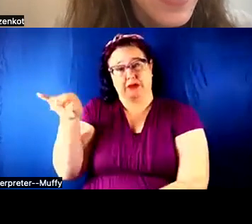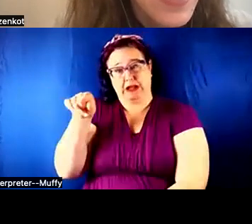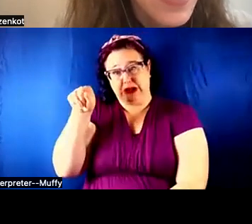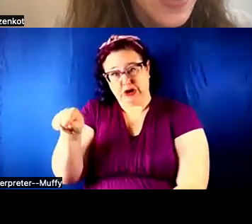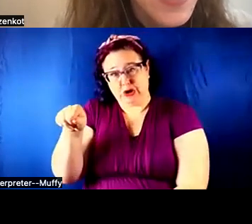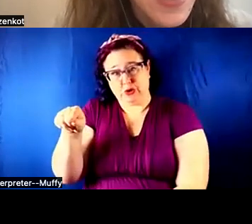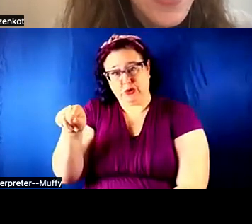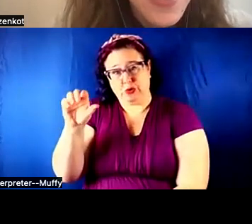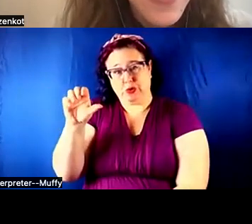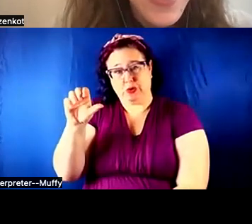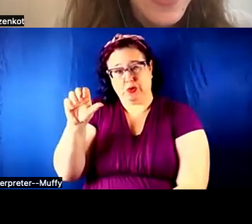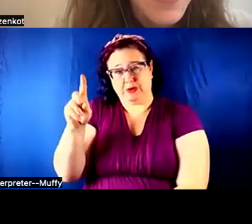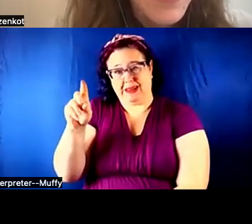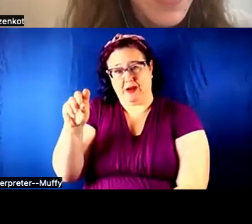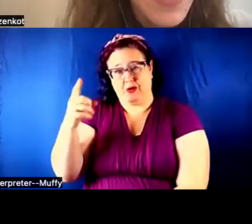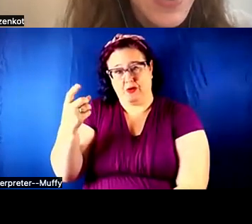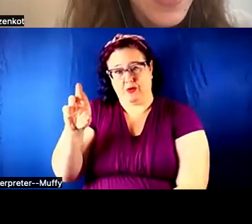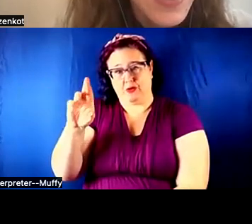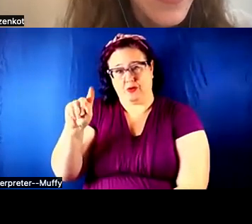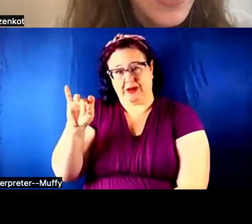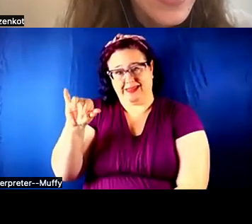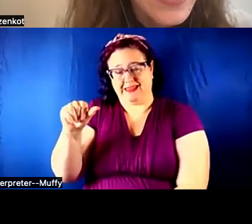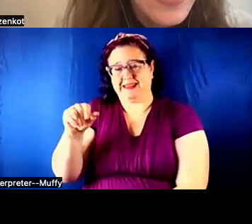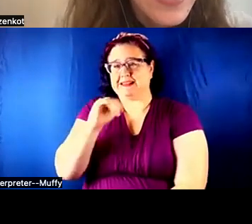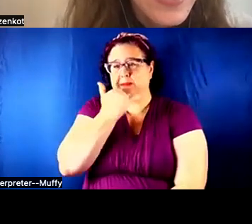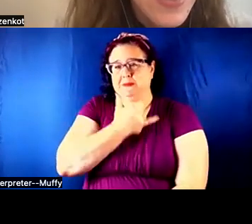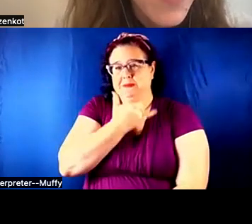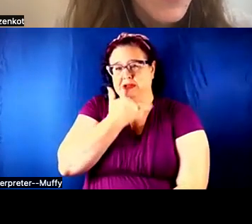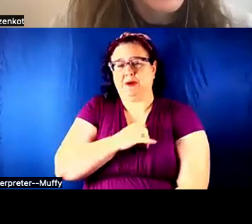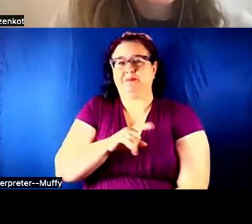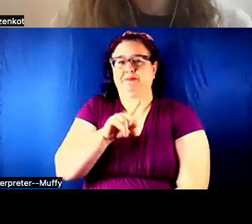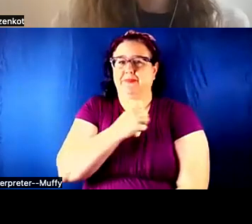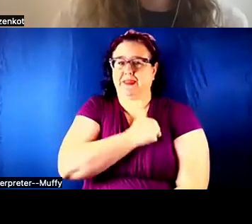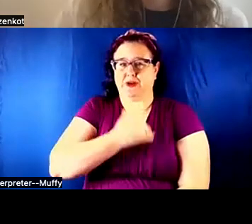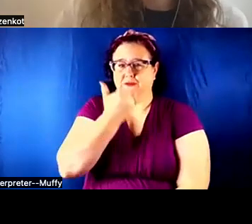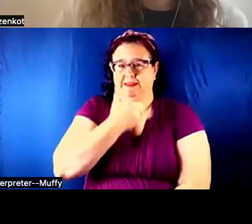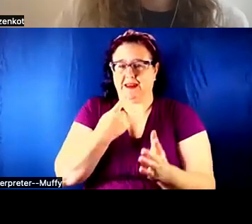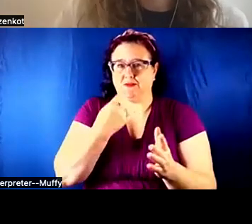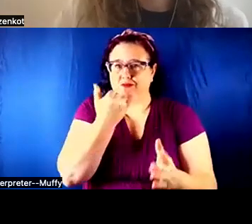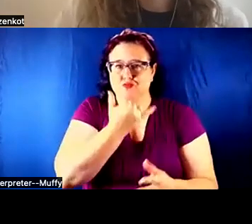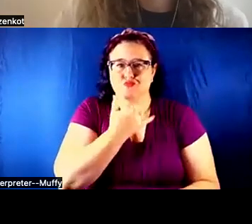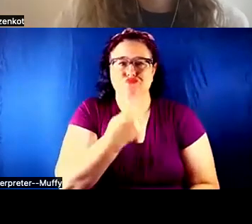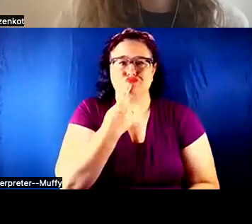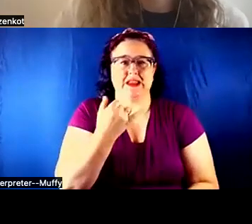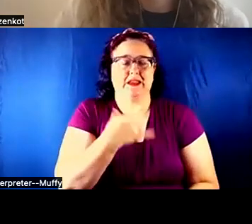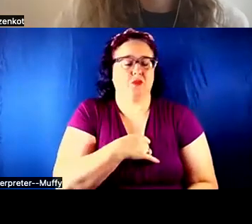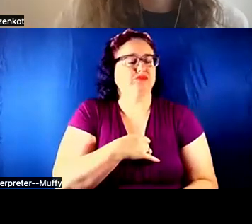Deogratias.. I'm sorry for missed nothing. How can